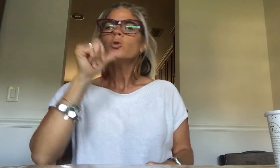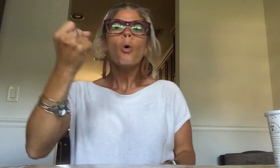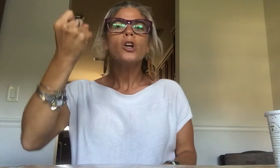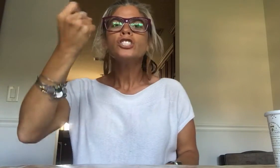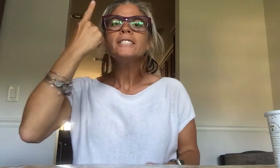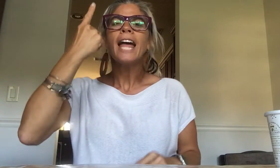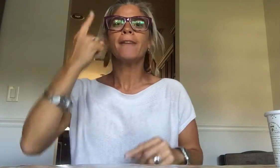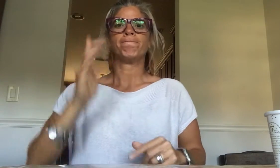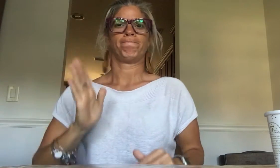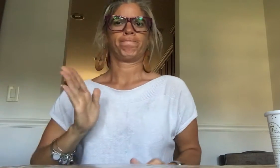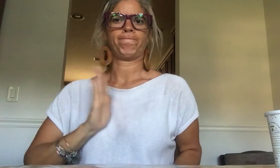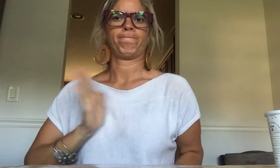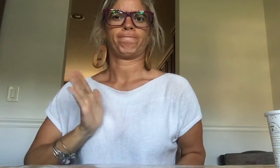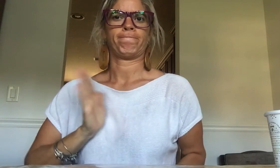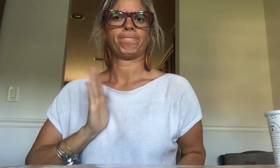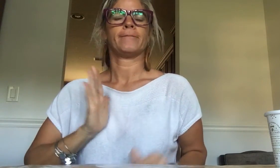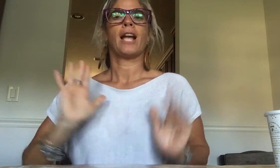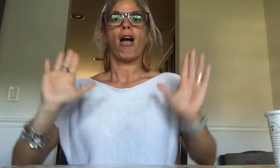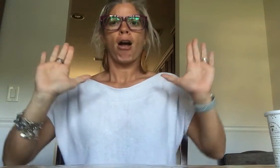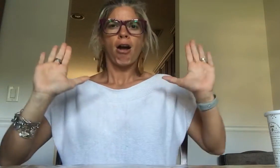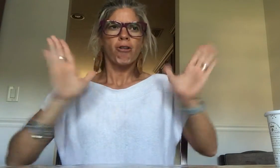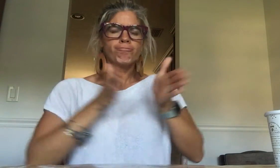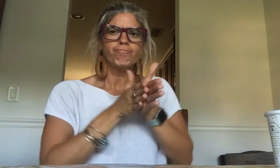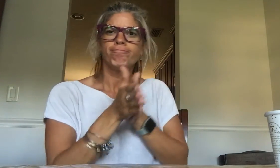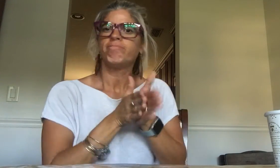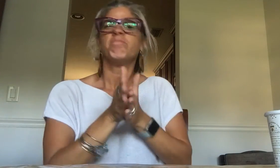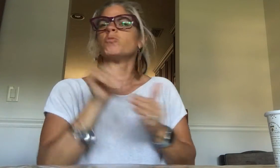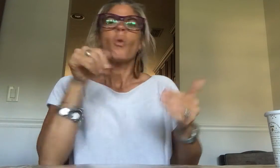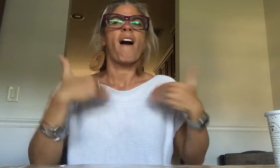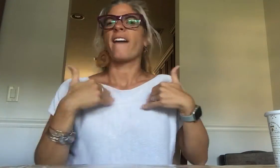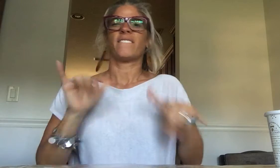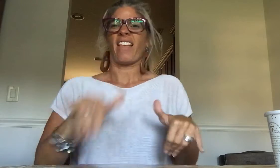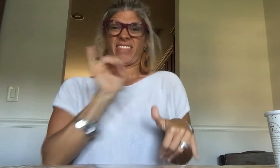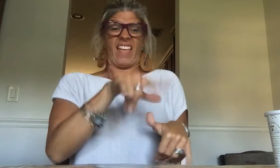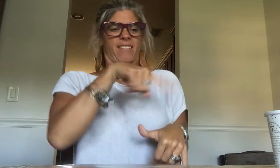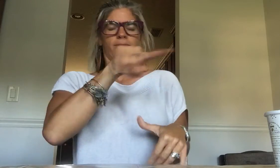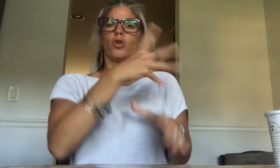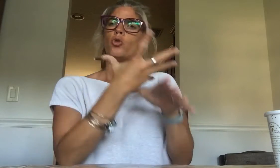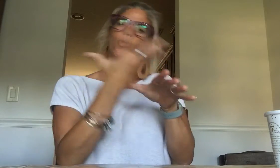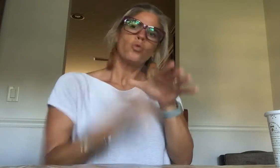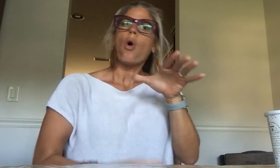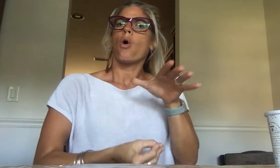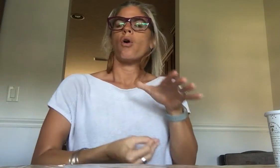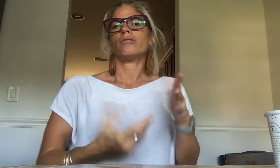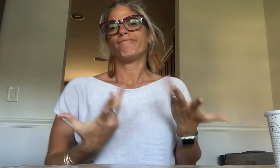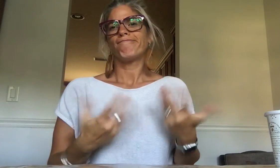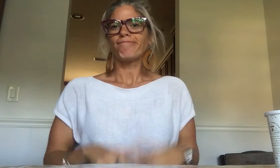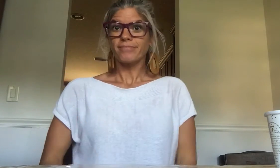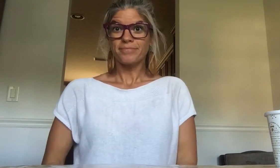They don't yet understand manners - how to show a willingness to learn- all of that was gone